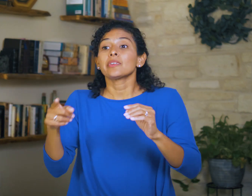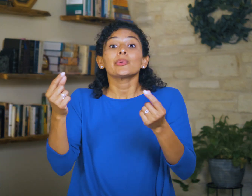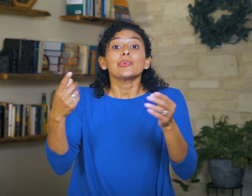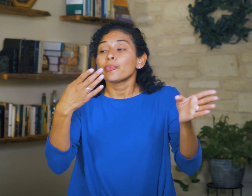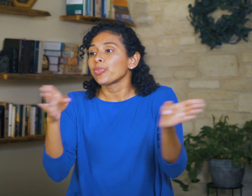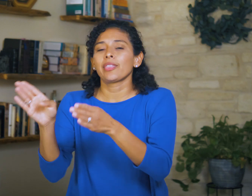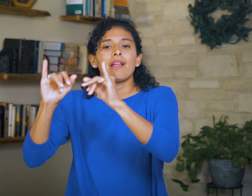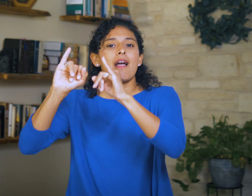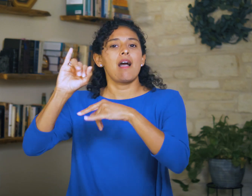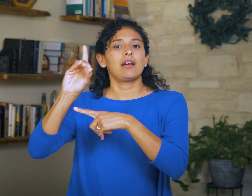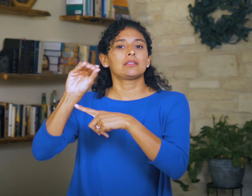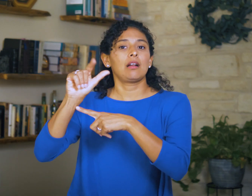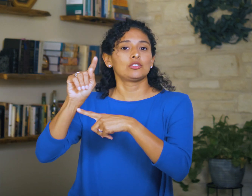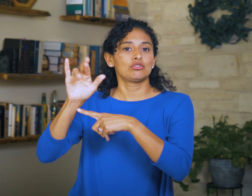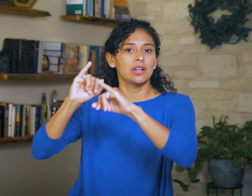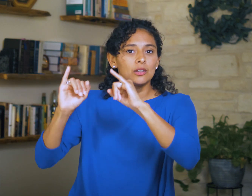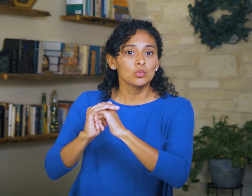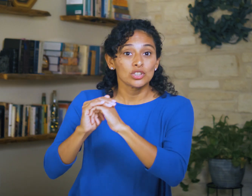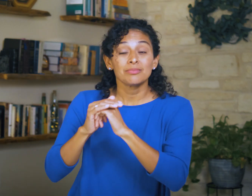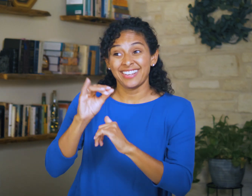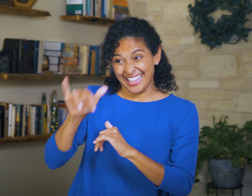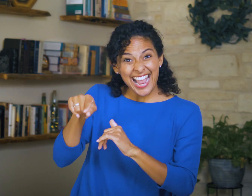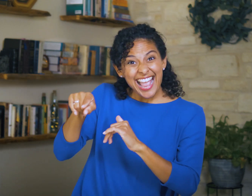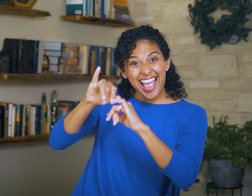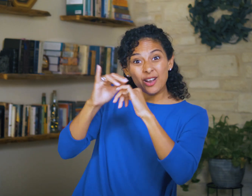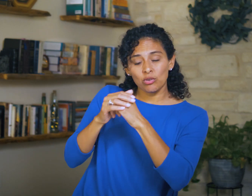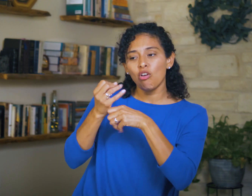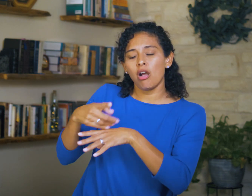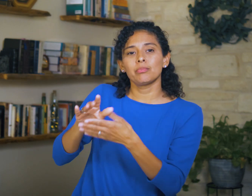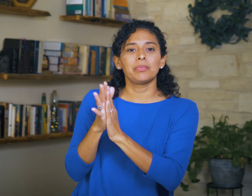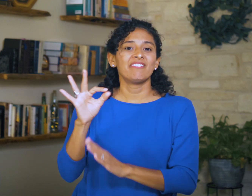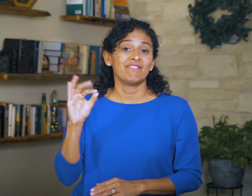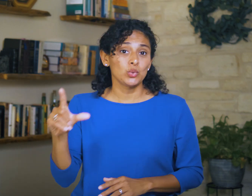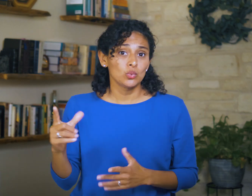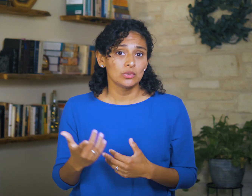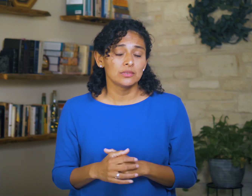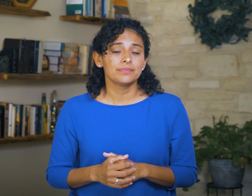Instead, they’ve turned to idolatry, and idolatry has turned them into fools.